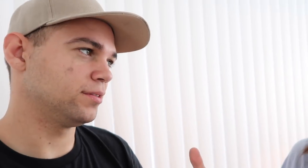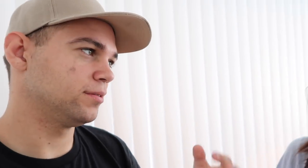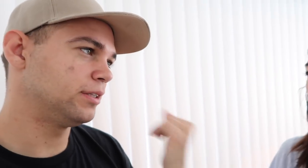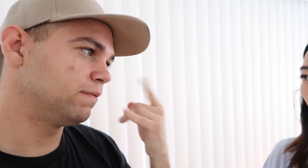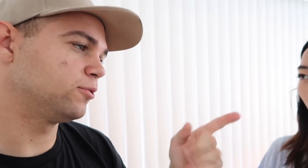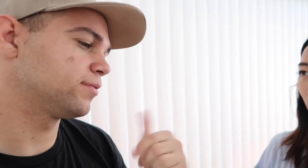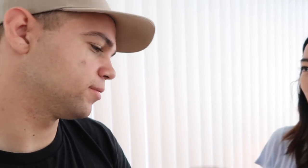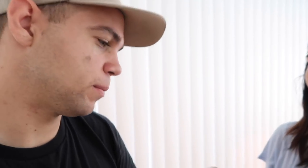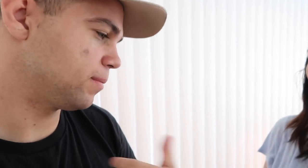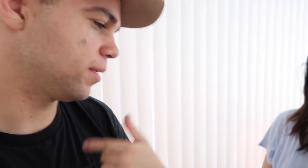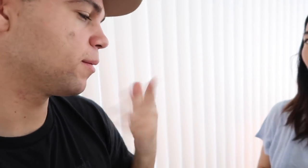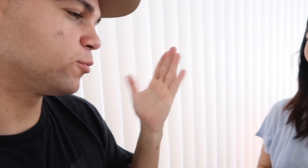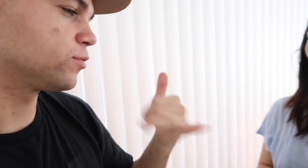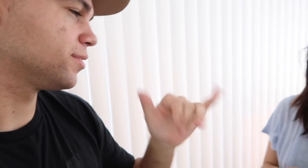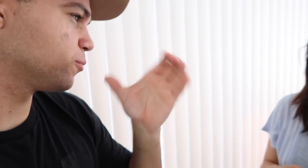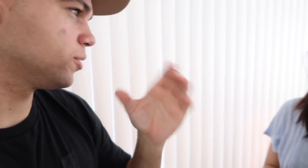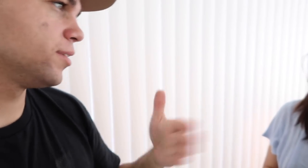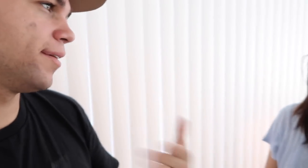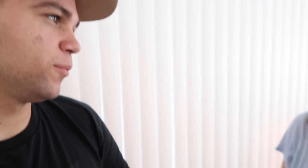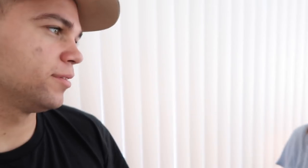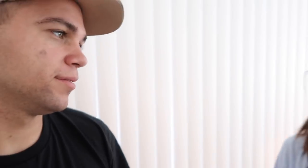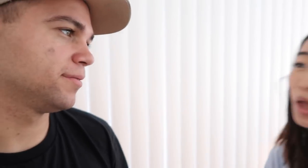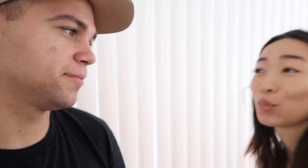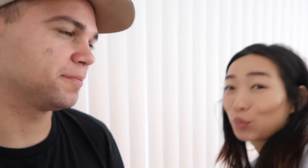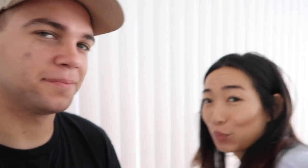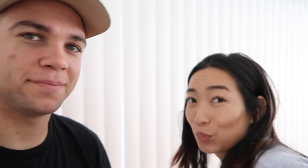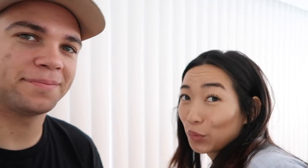If you didn't make me coffee i would still make and drink it anyways!